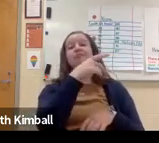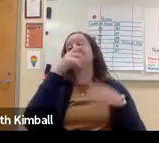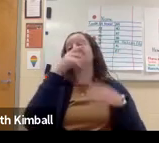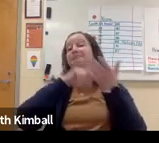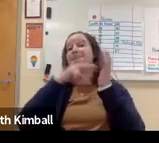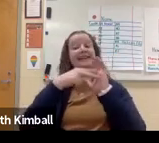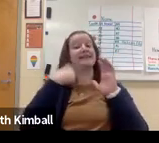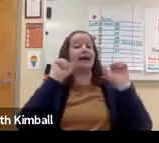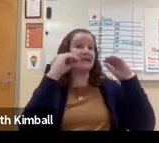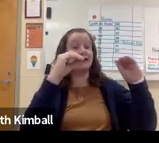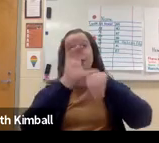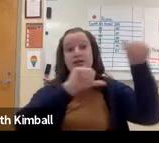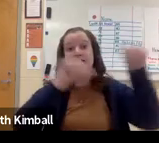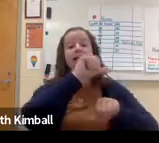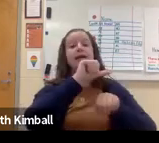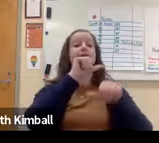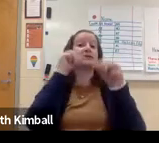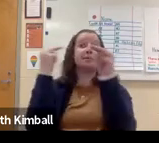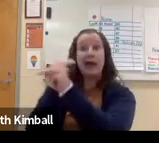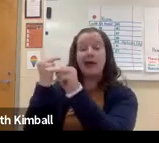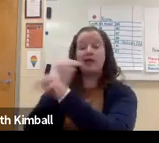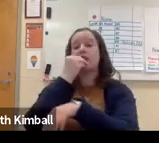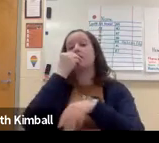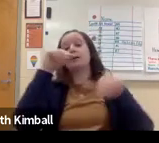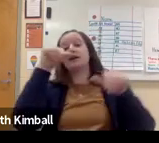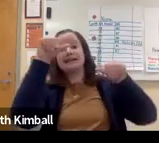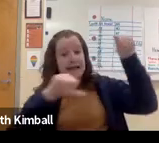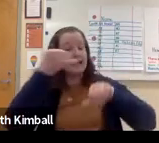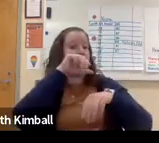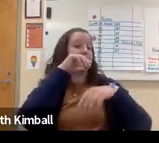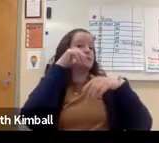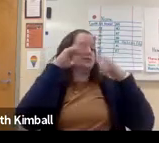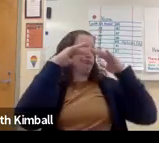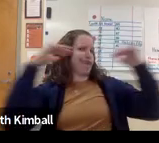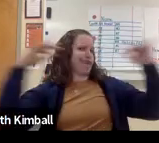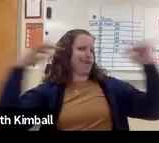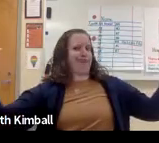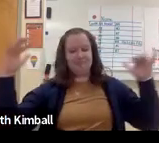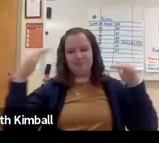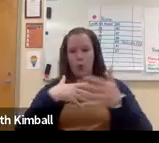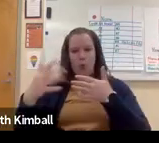Also known as ISD. I can teach computer science, math, science,